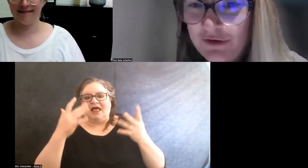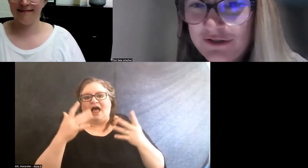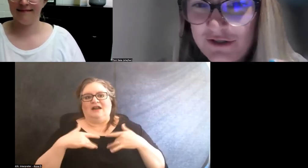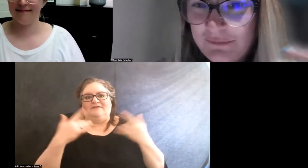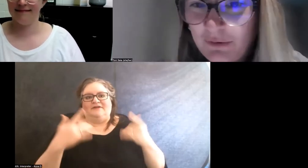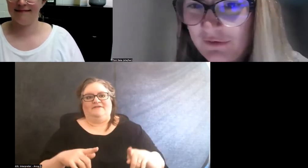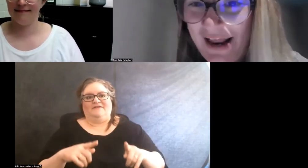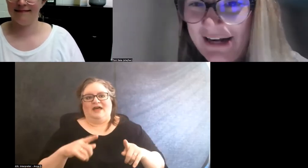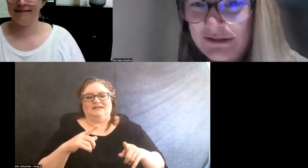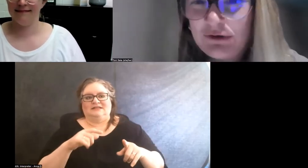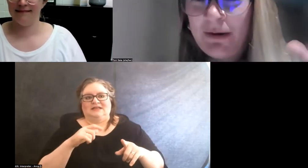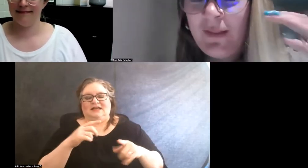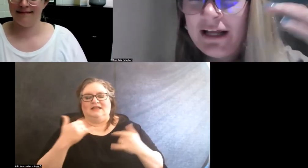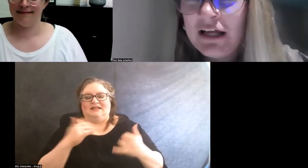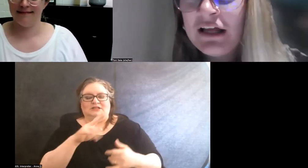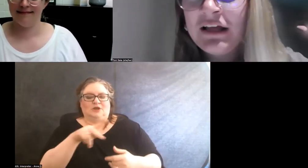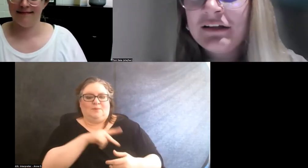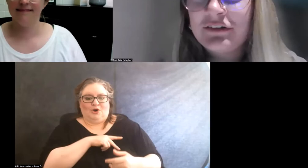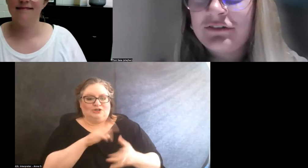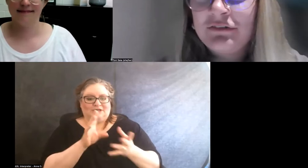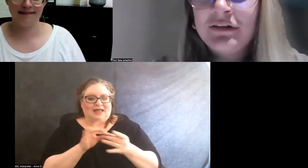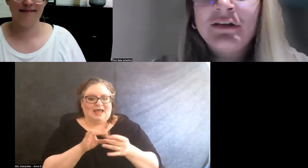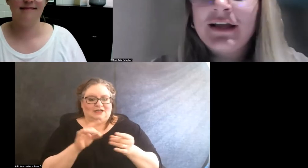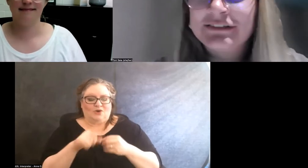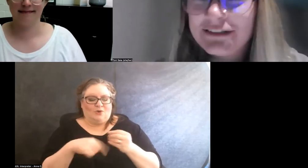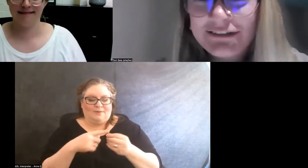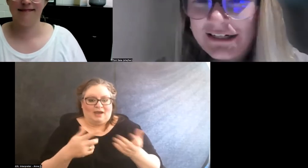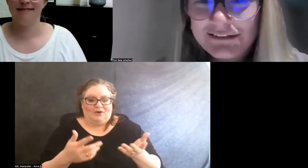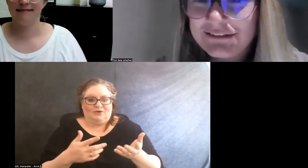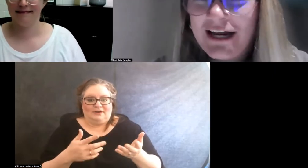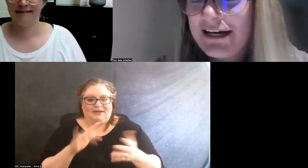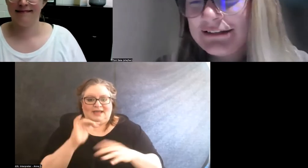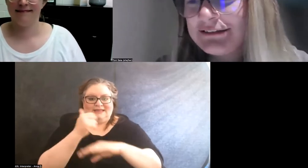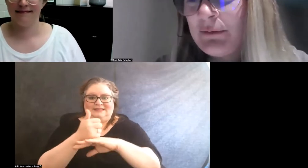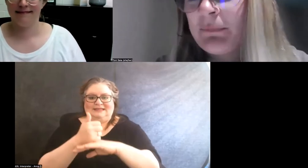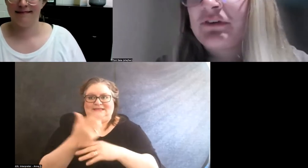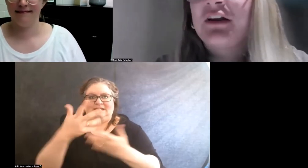this is just a personal anecdote about like just existing in society as a disabled person,